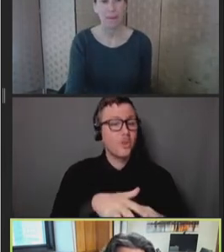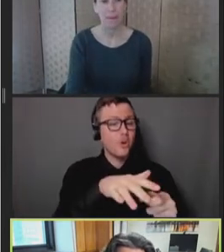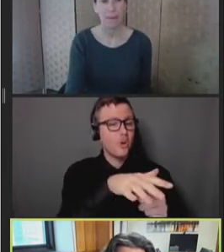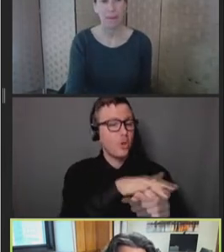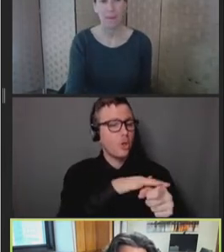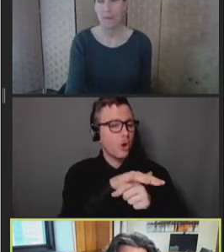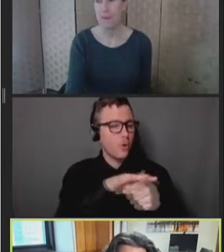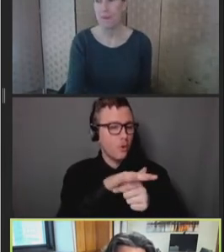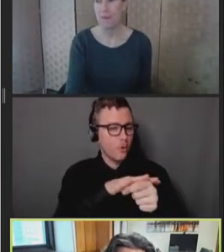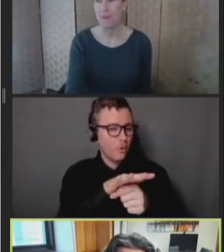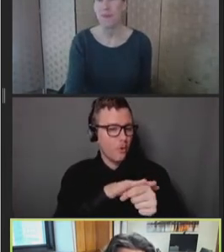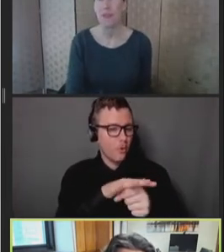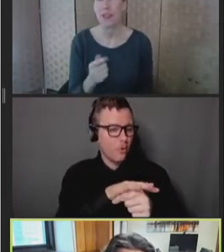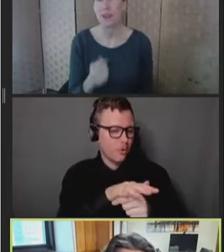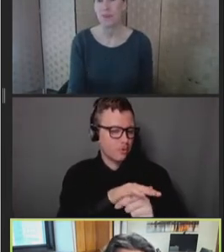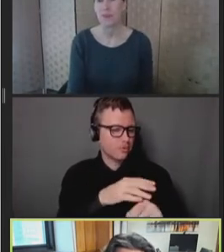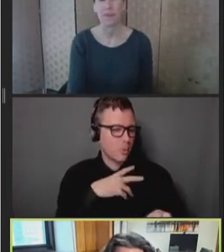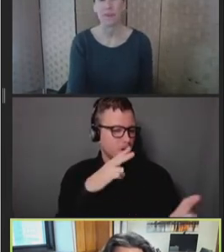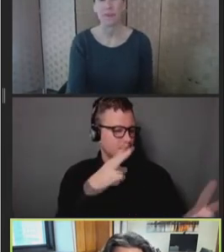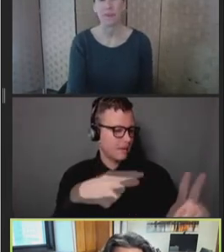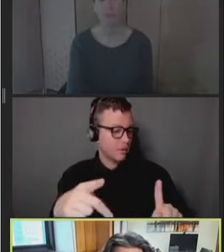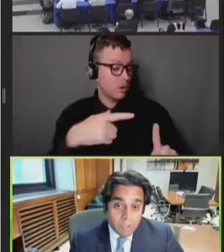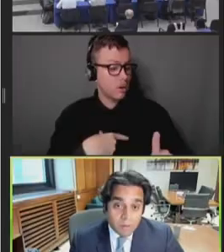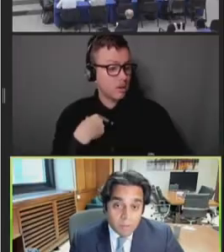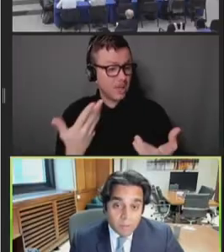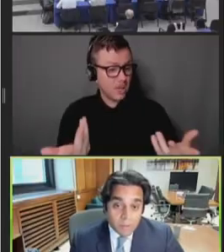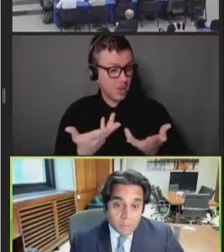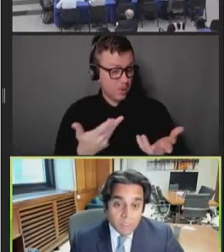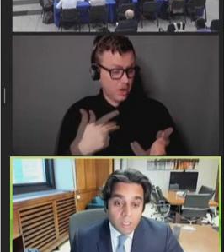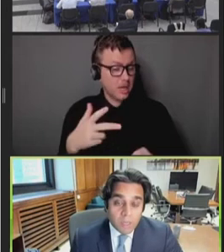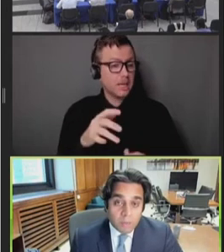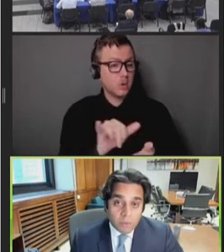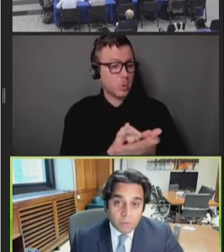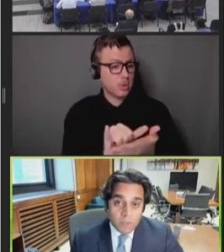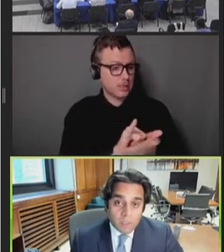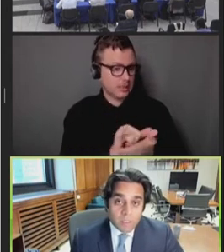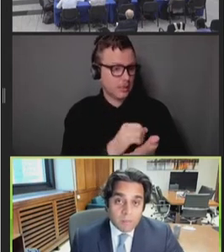vaccination effort that we've mounted here in New York City. I'm Ashwin Vasan,